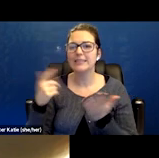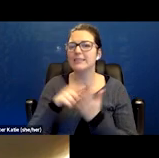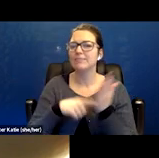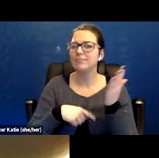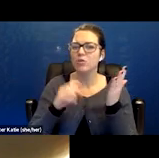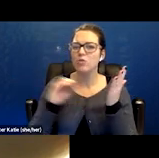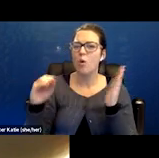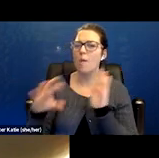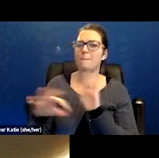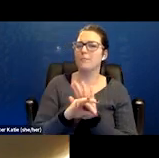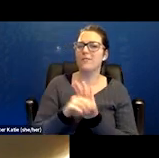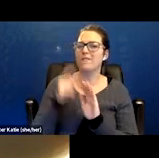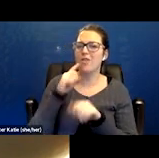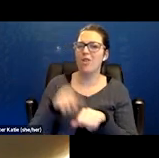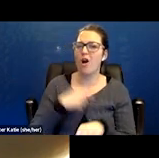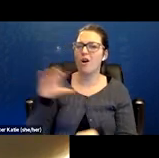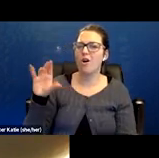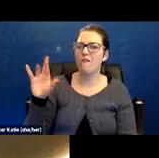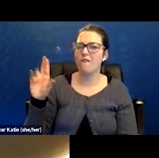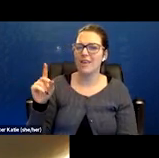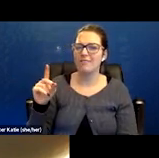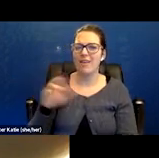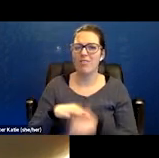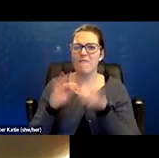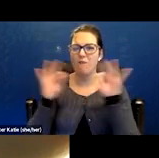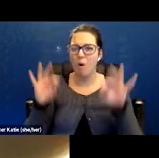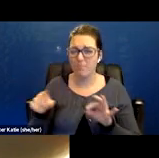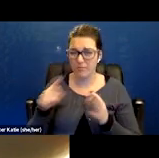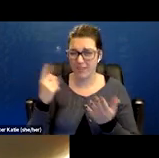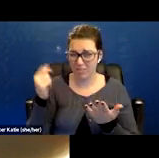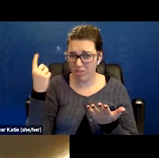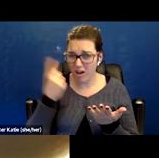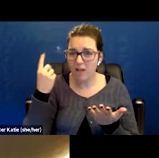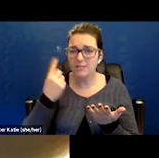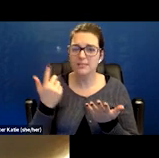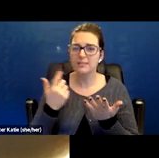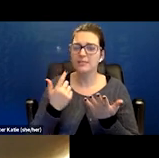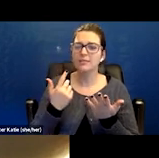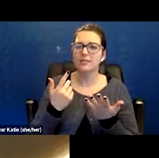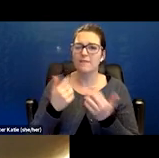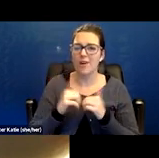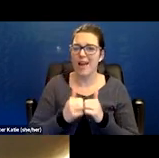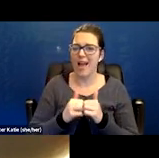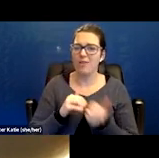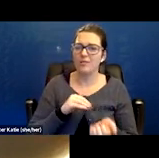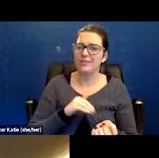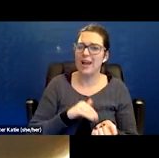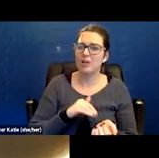So do you have any thoughts on you know, how SOAR practitioners can kind of look at the listings as they meet